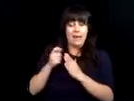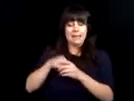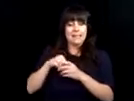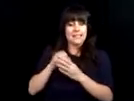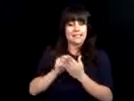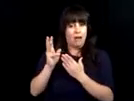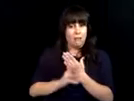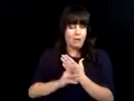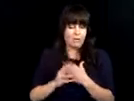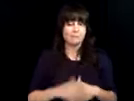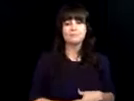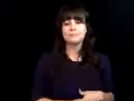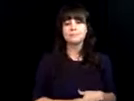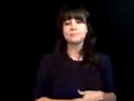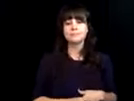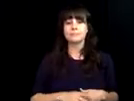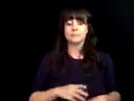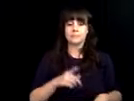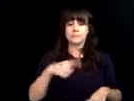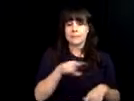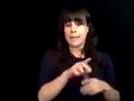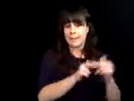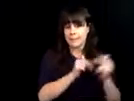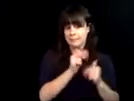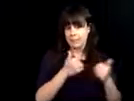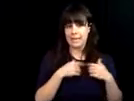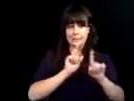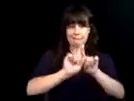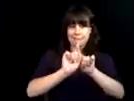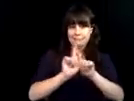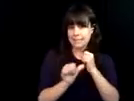. Today many features are built right spew the Windows operating